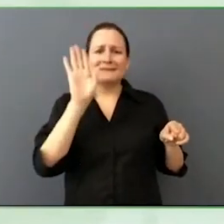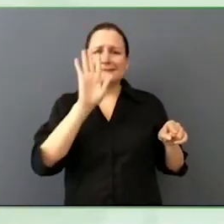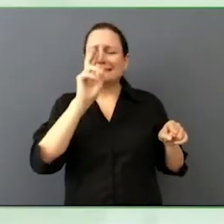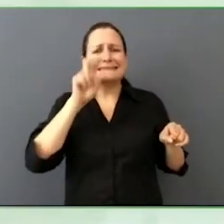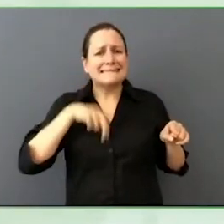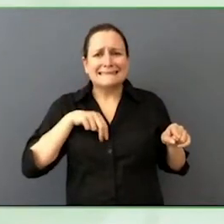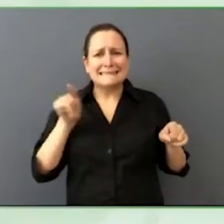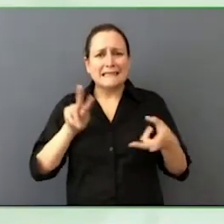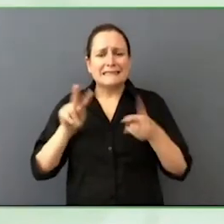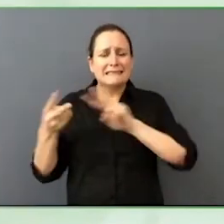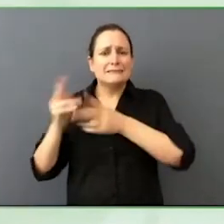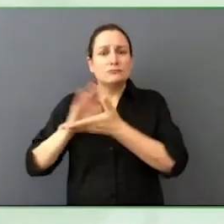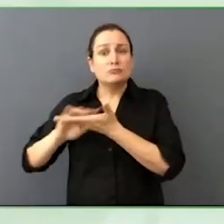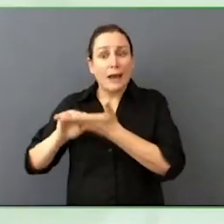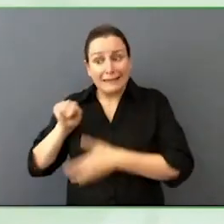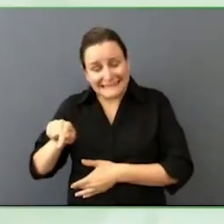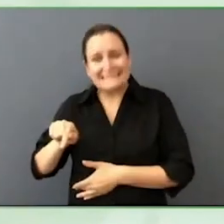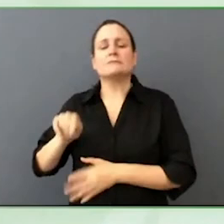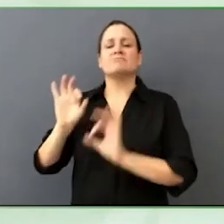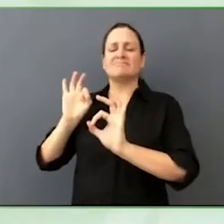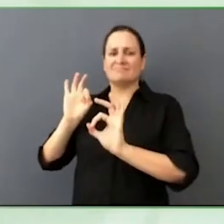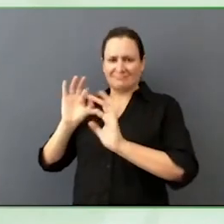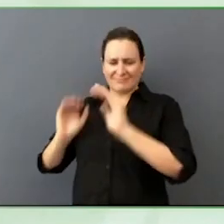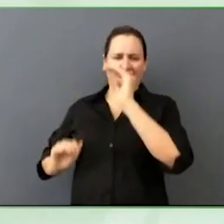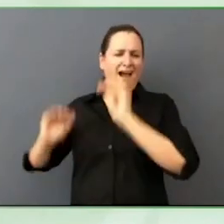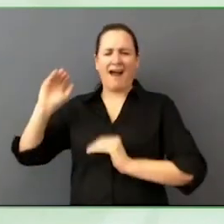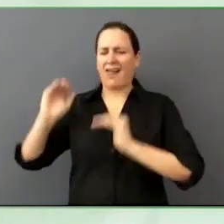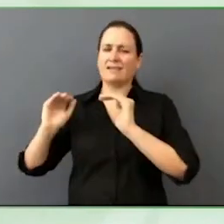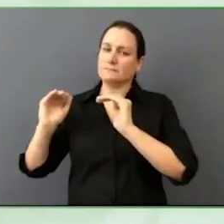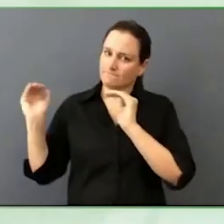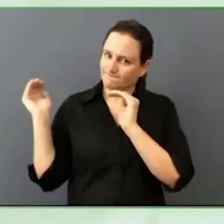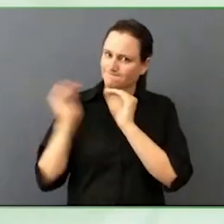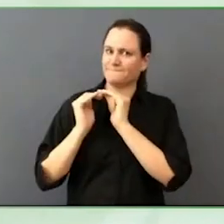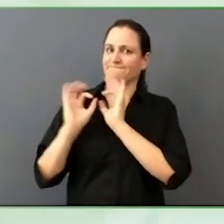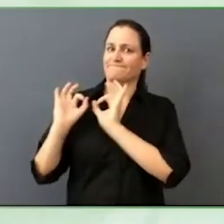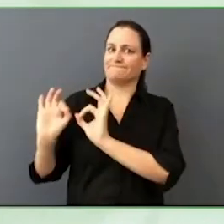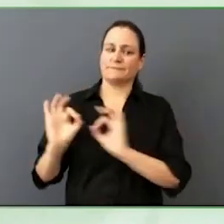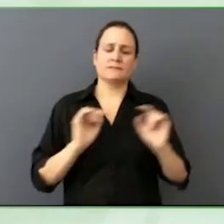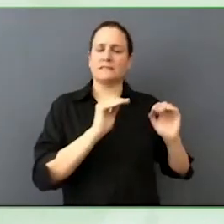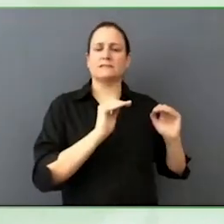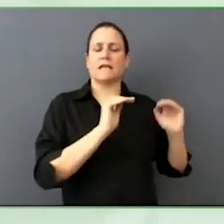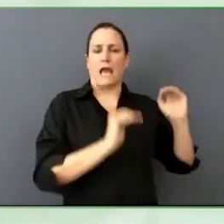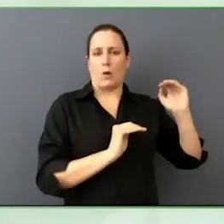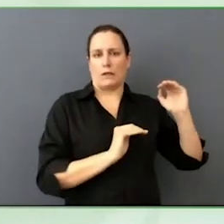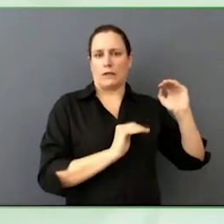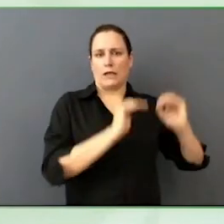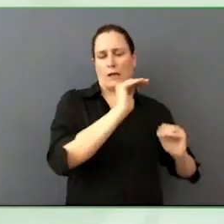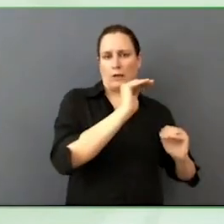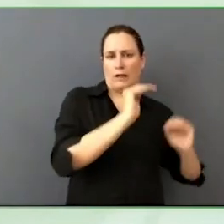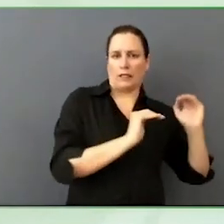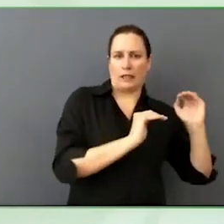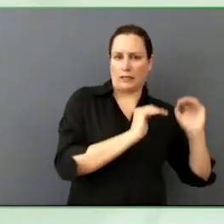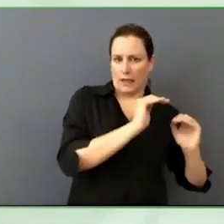for me and print works for her. Those are differences. When we think about equity and justice.